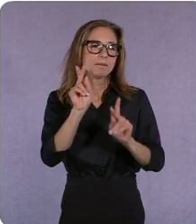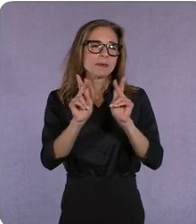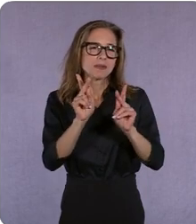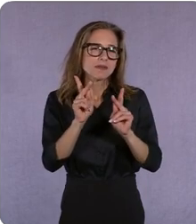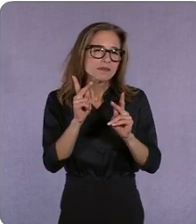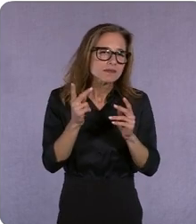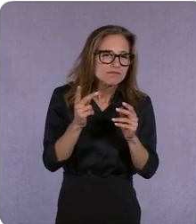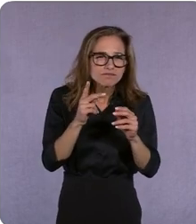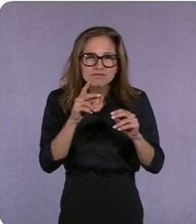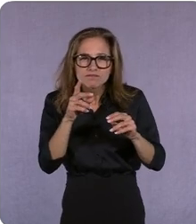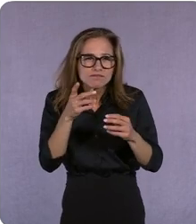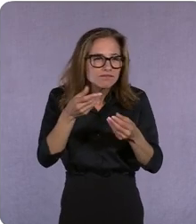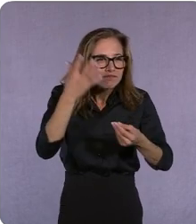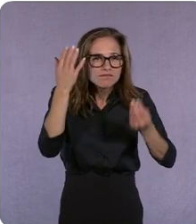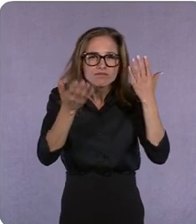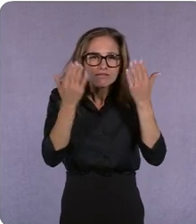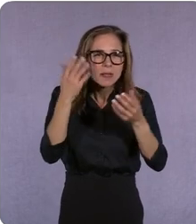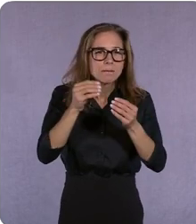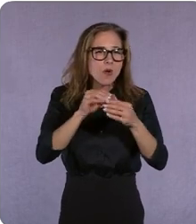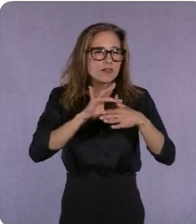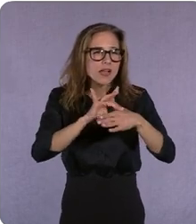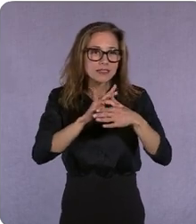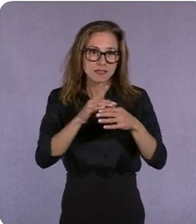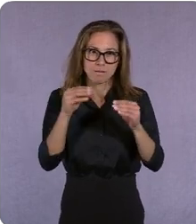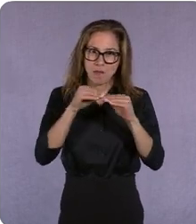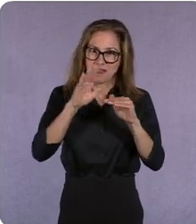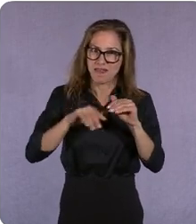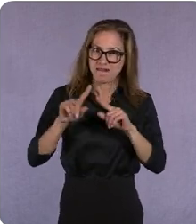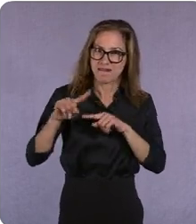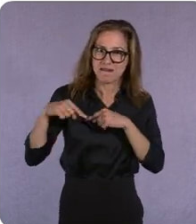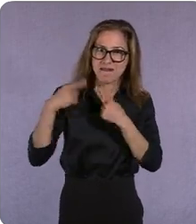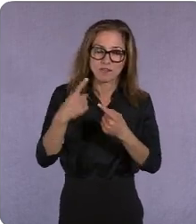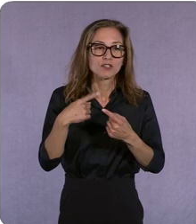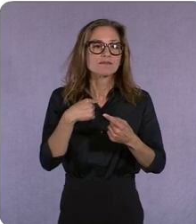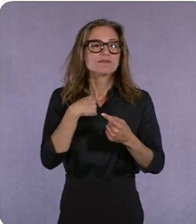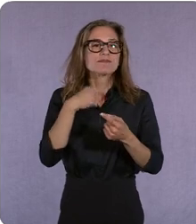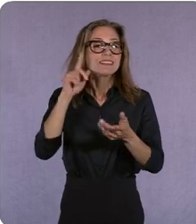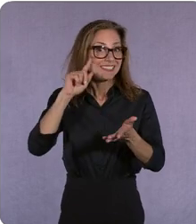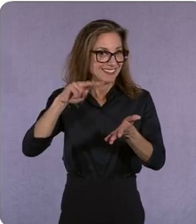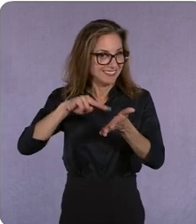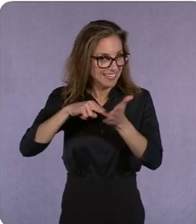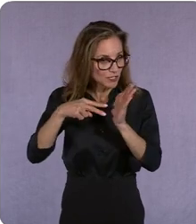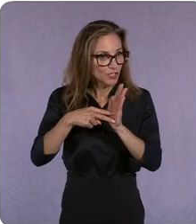but but the intentional viewer i think is very thoughtful about how they're spending their time